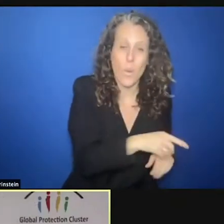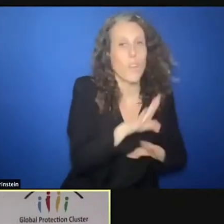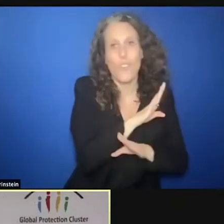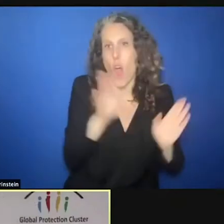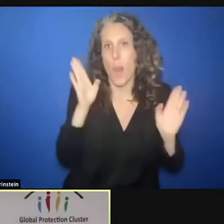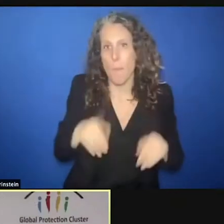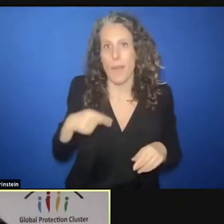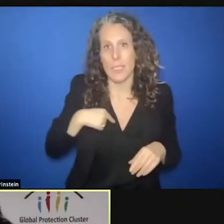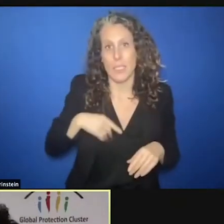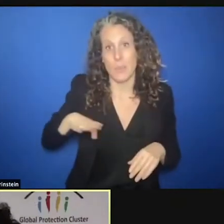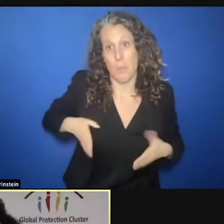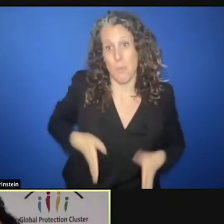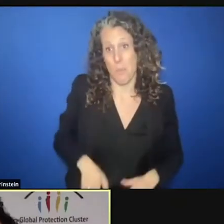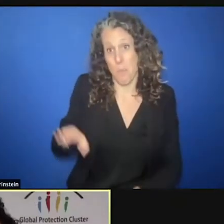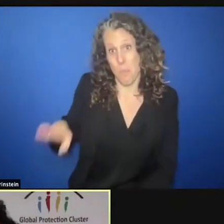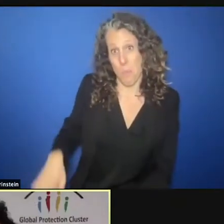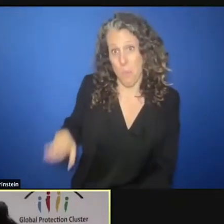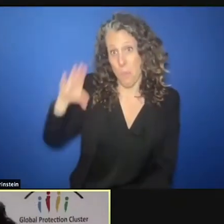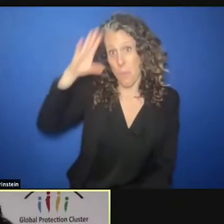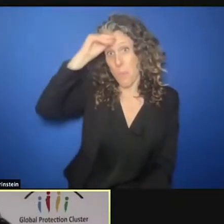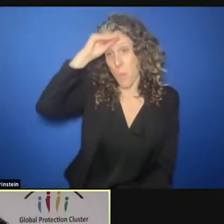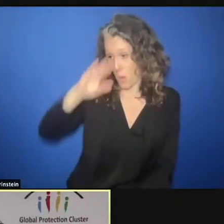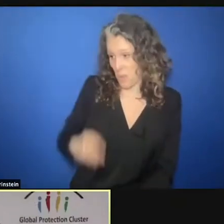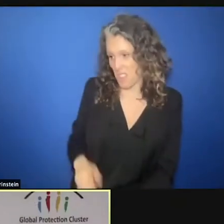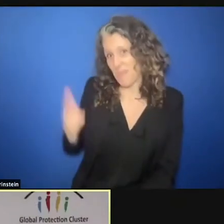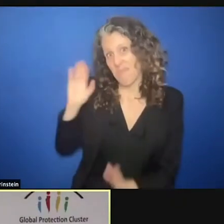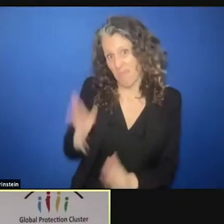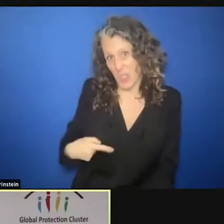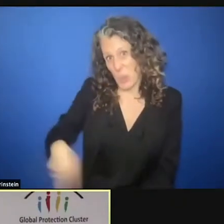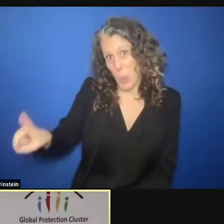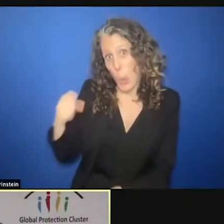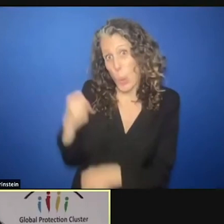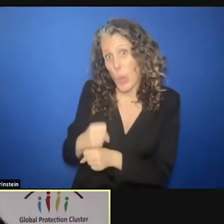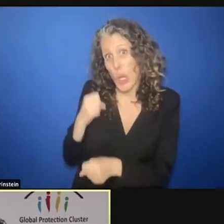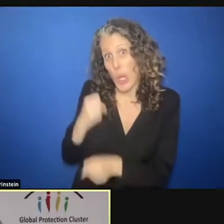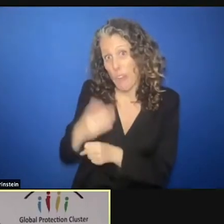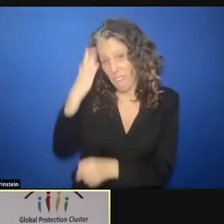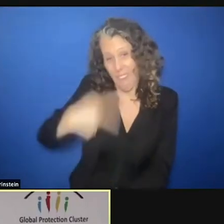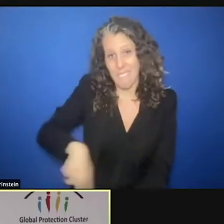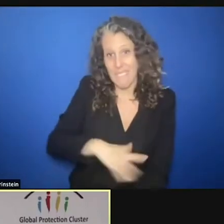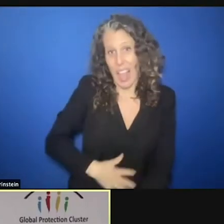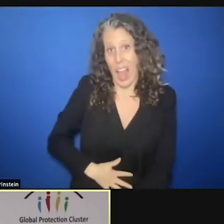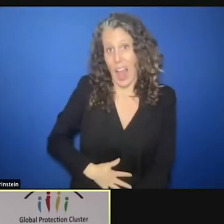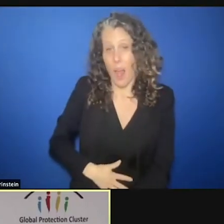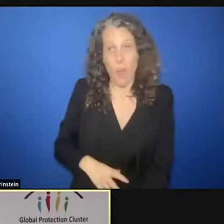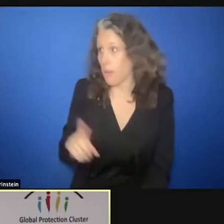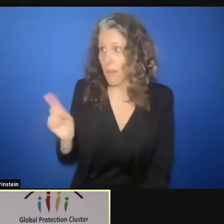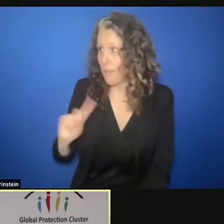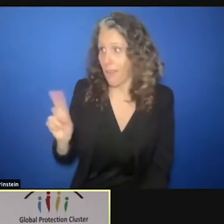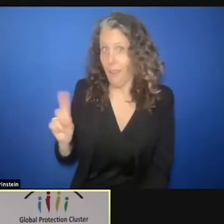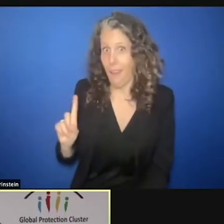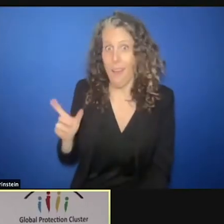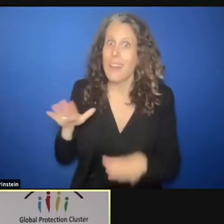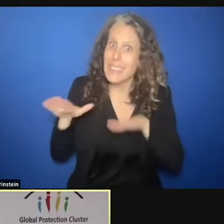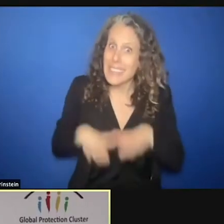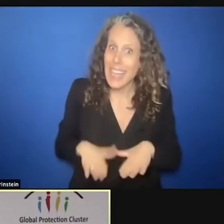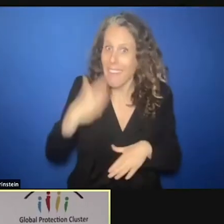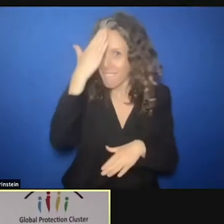eat. We see that food protects. And so is water and sanitation and so is education and so is